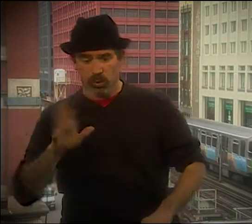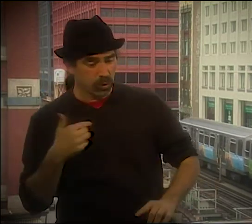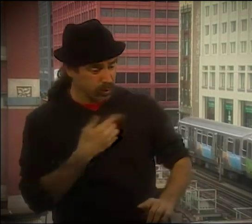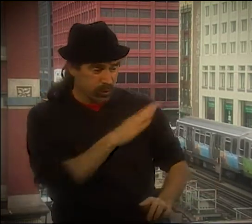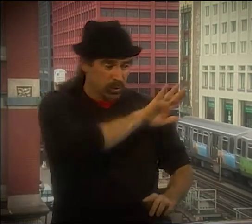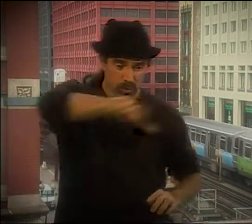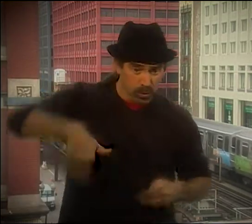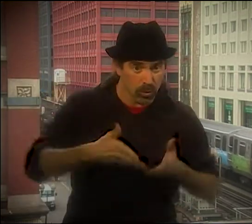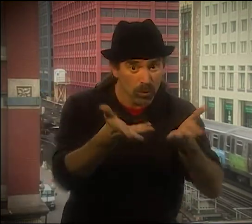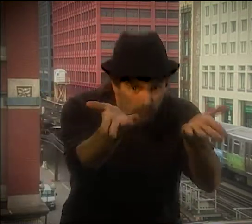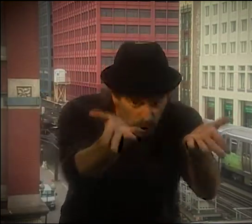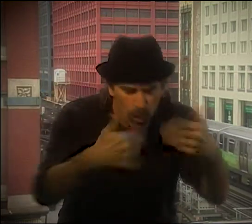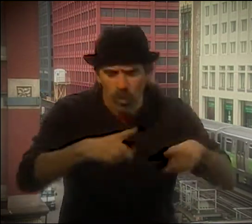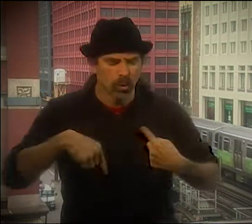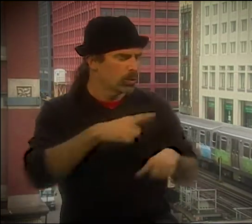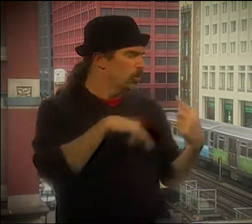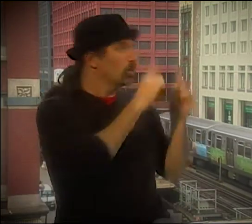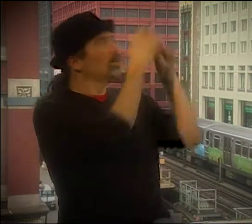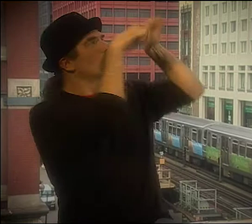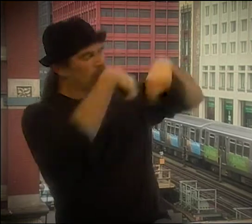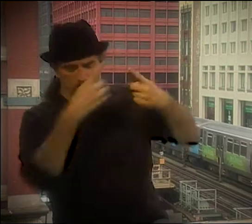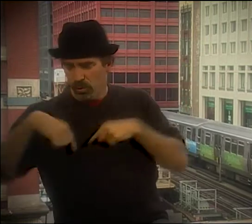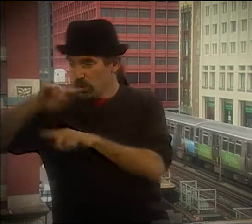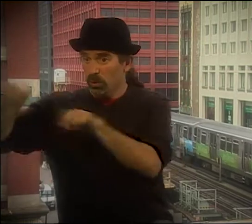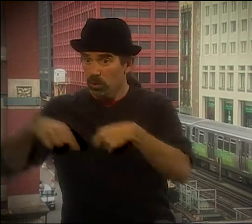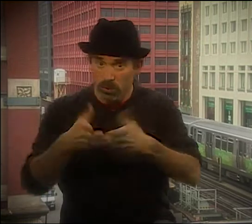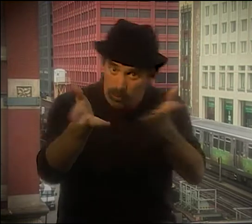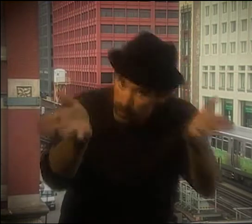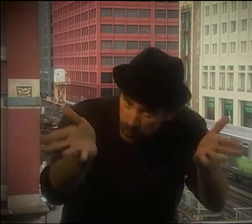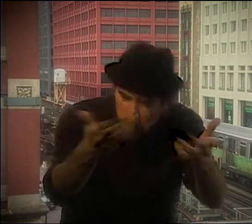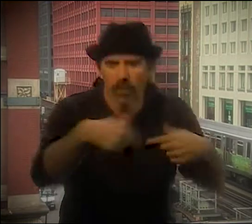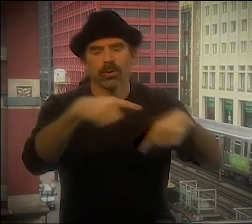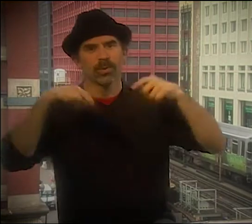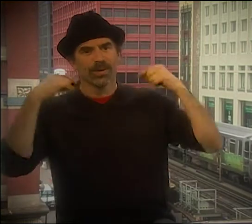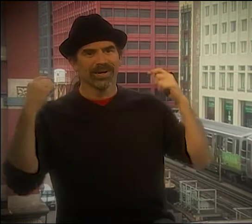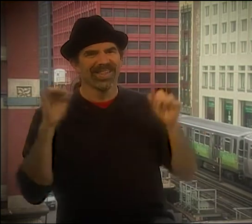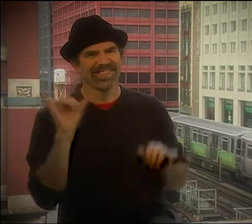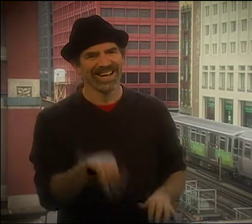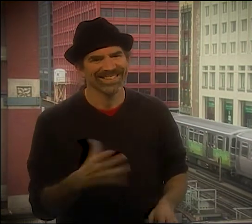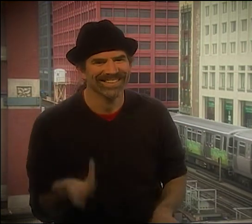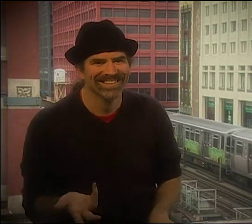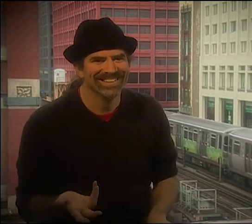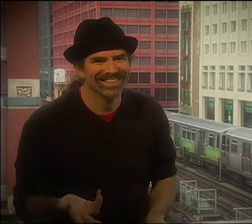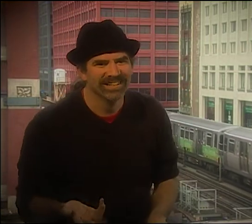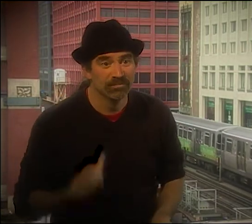WHERE THIS VERY FLOWING, GRACEFUL WAY OF SHOWING HANDS AND THEN PRESENTING IT TO THE AUDIENCE